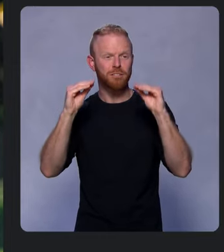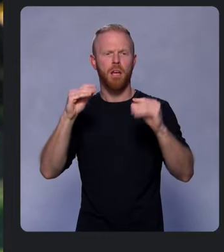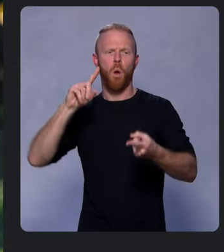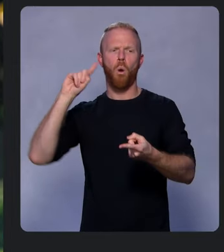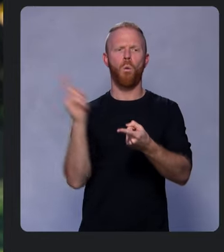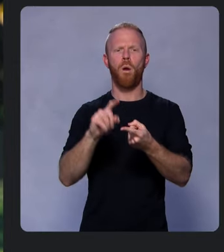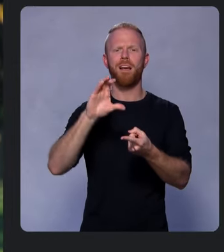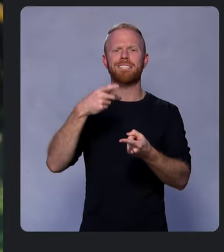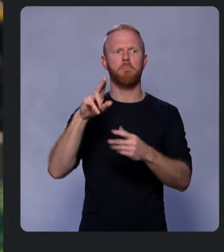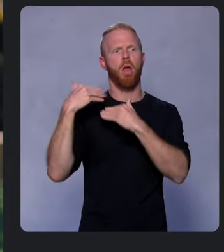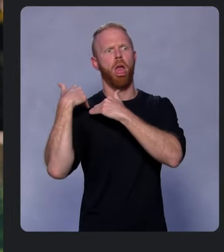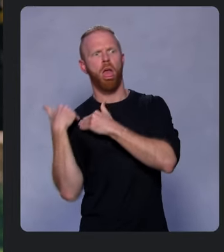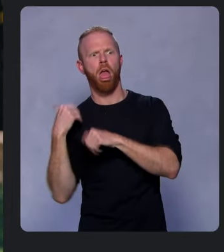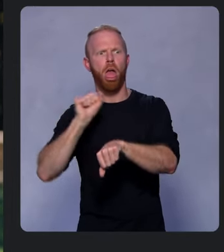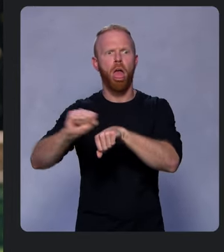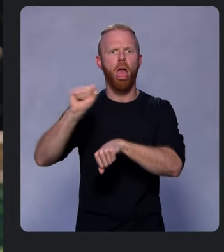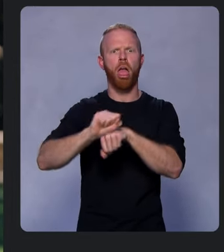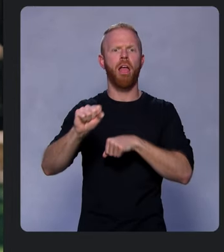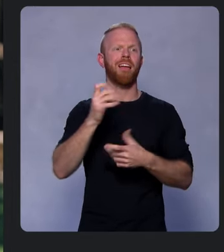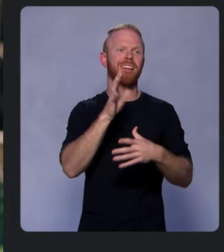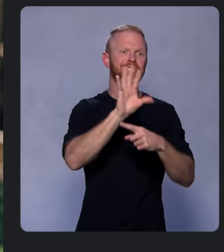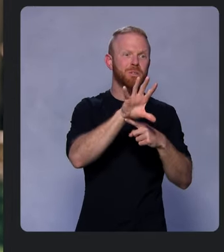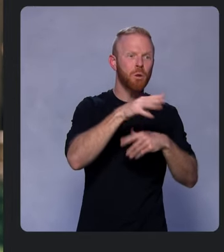for workloads like video processing and streaming,